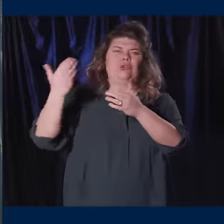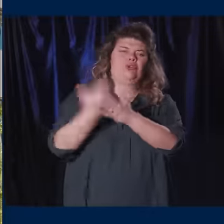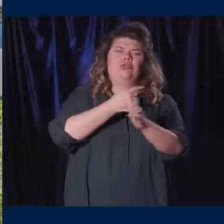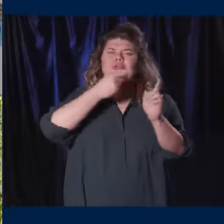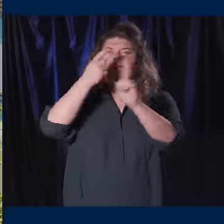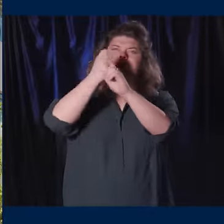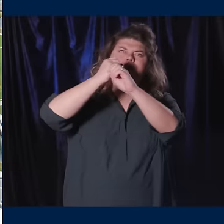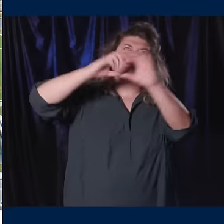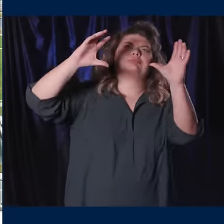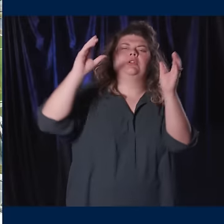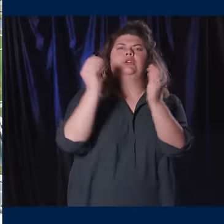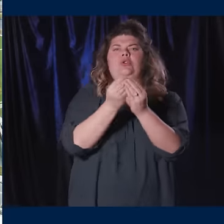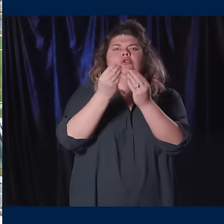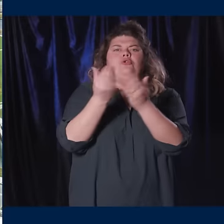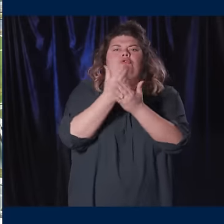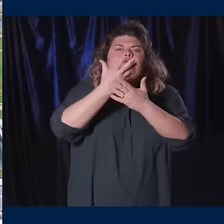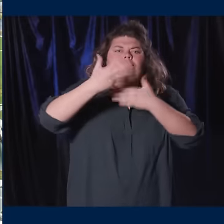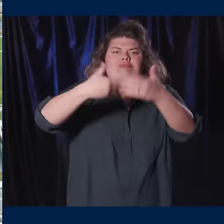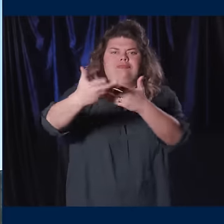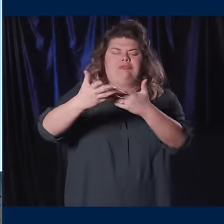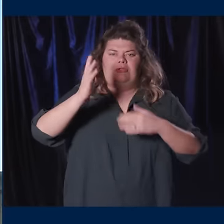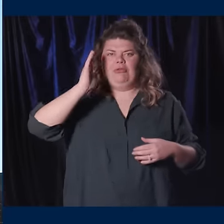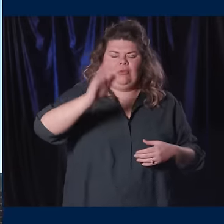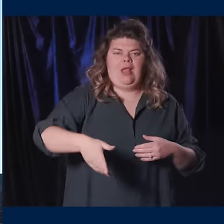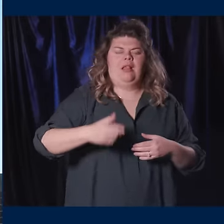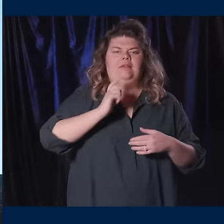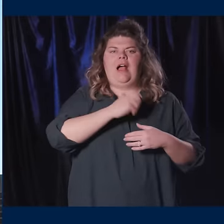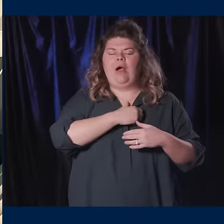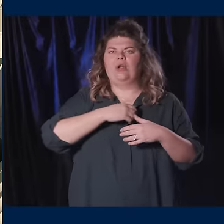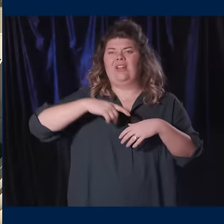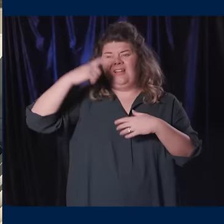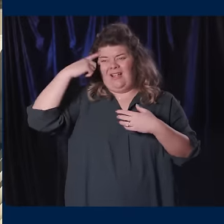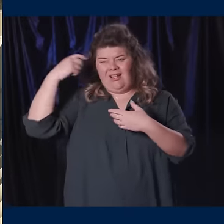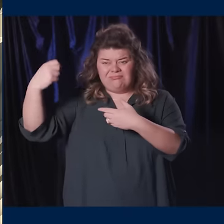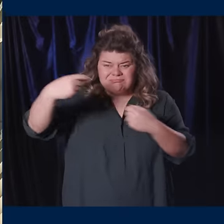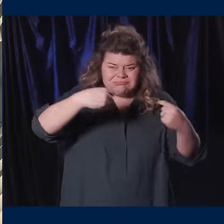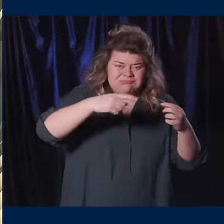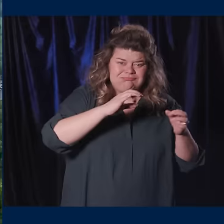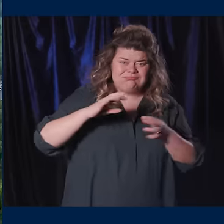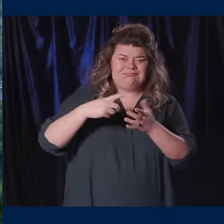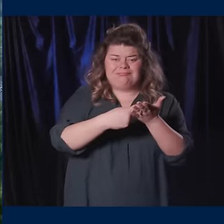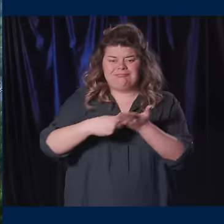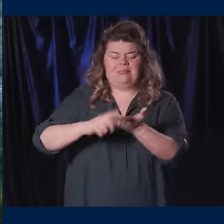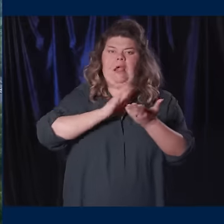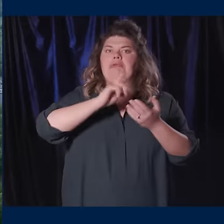horizons and new opportunities while drawing on our ethos, our tremendous strengths, and our exceptional capabilities